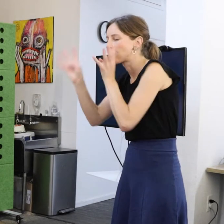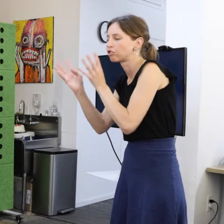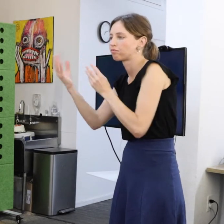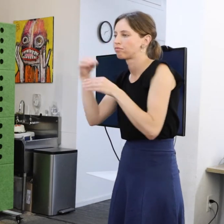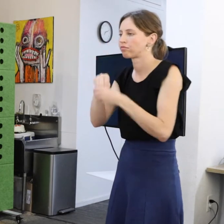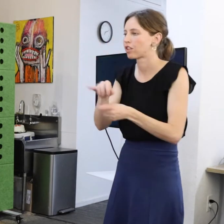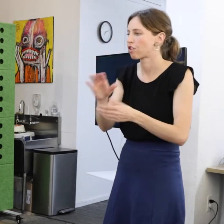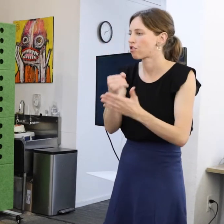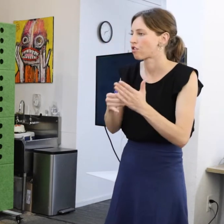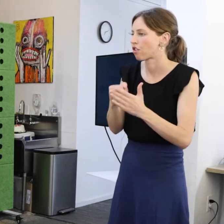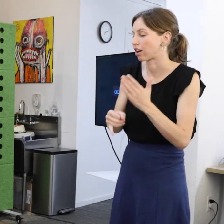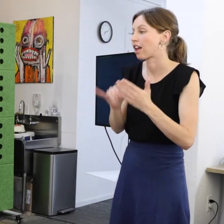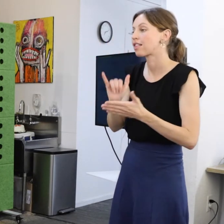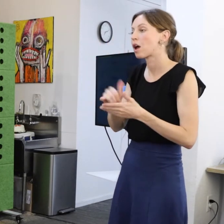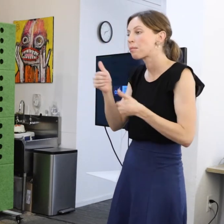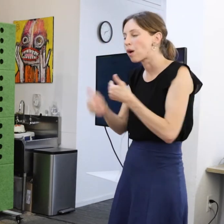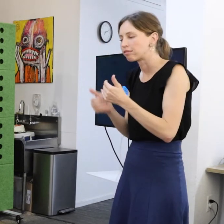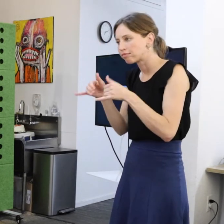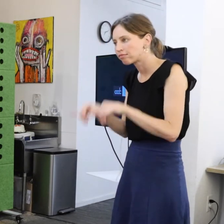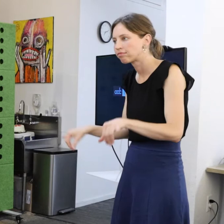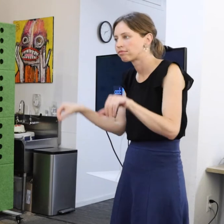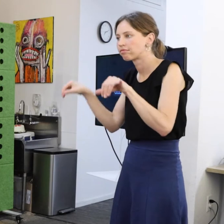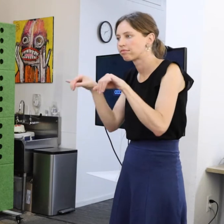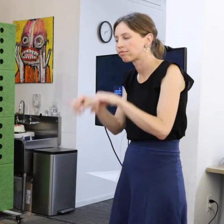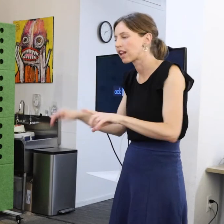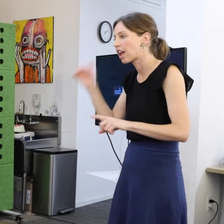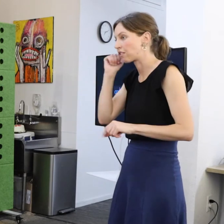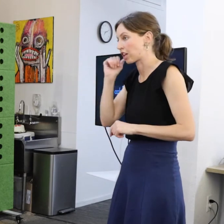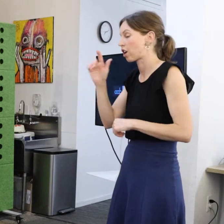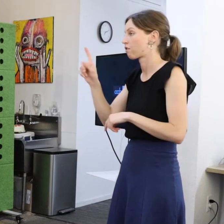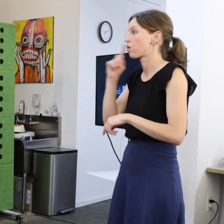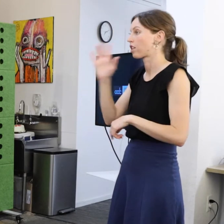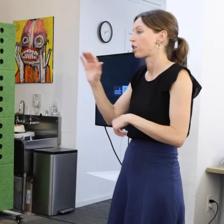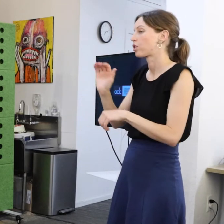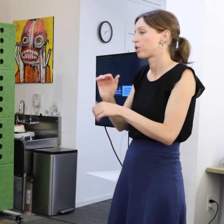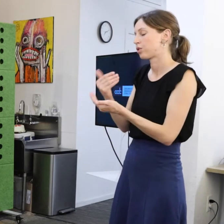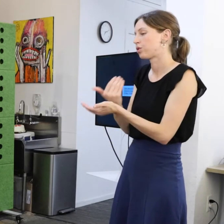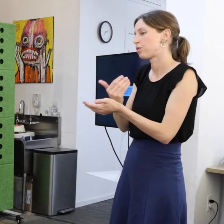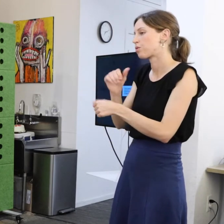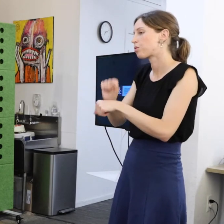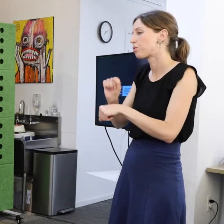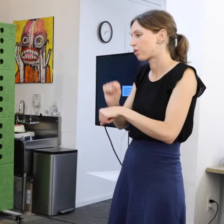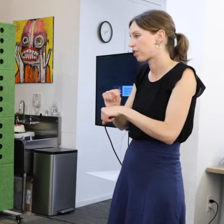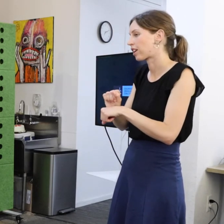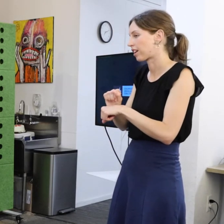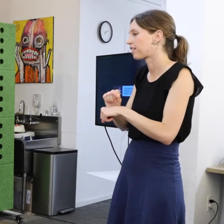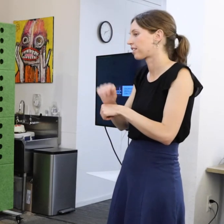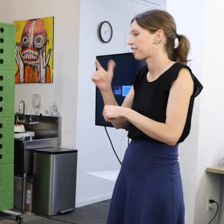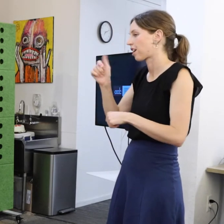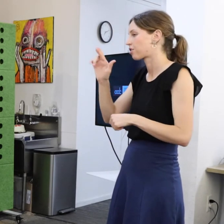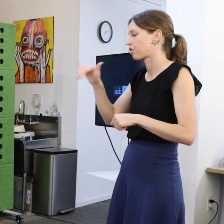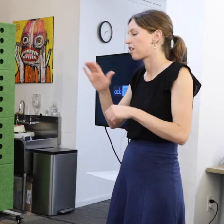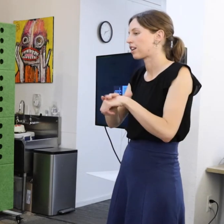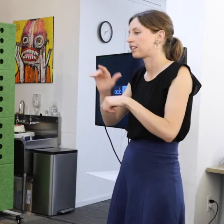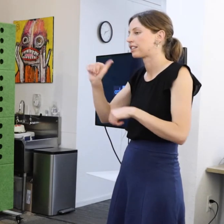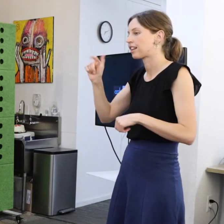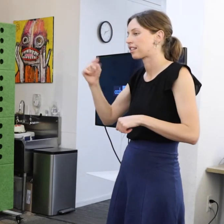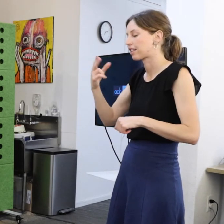This process is repeated daily at their new working gallery at 10th and Navajo. On the first Friday of the month,